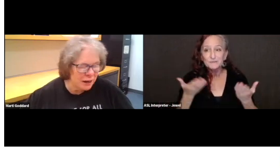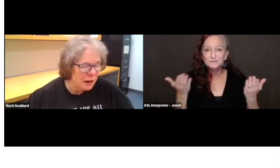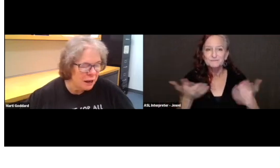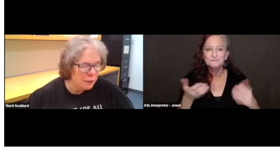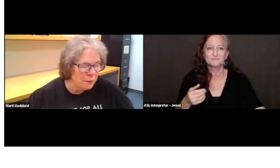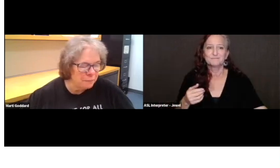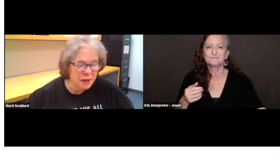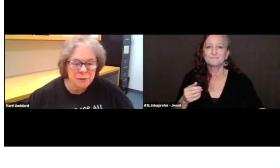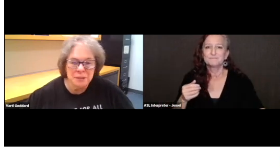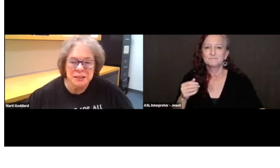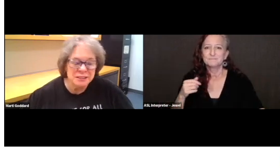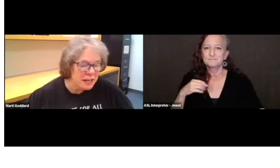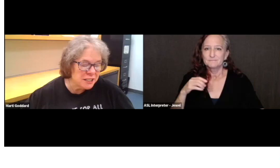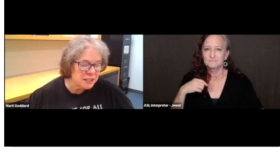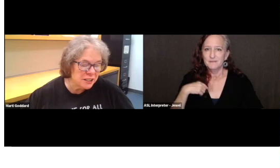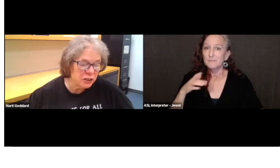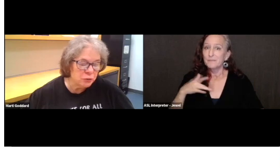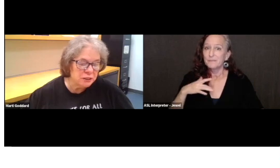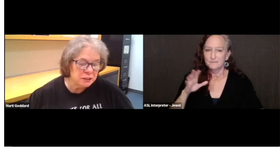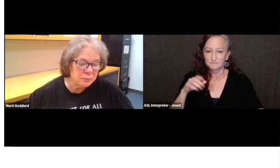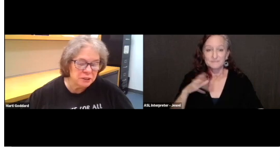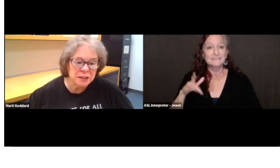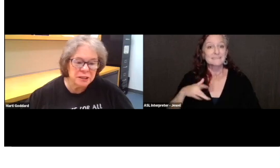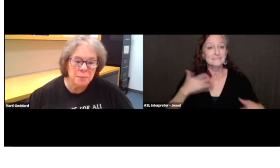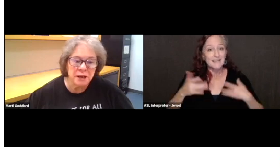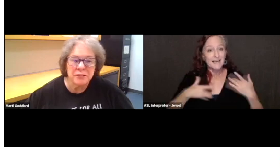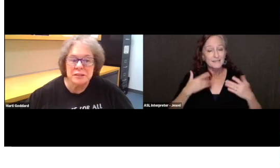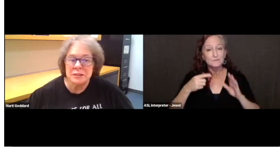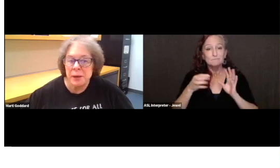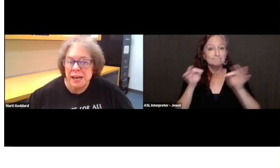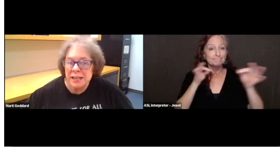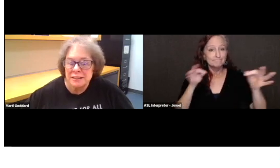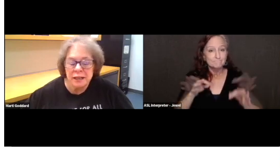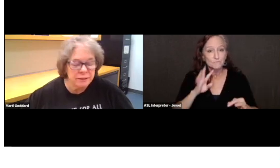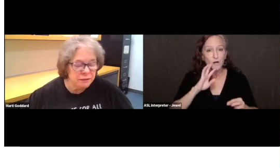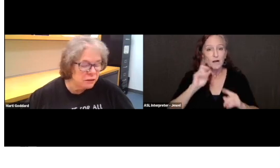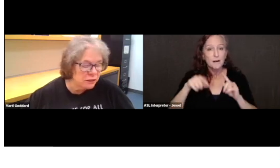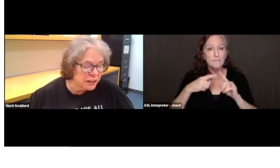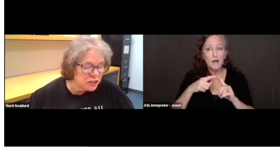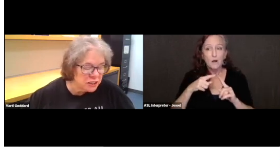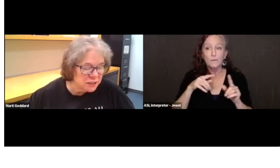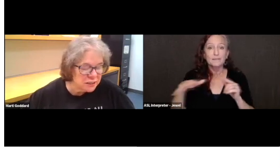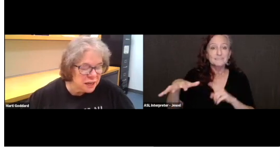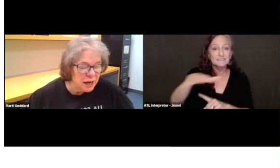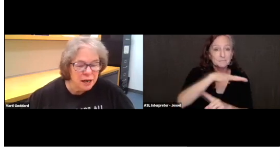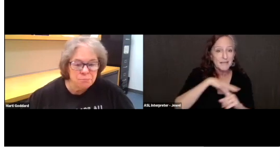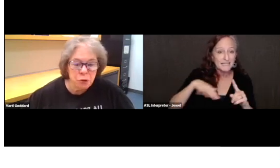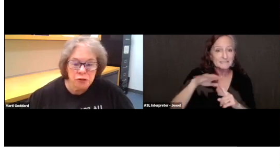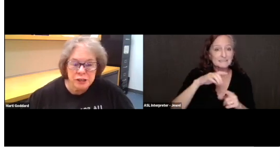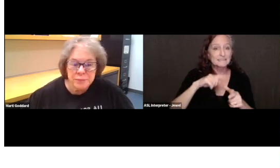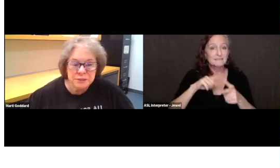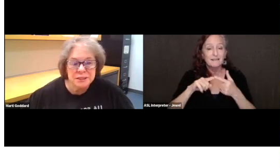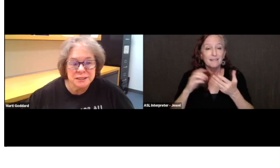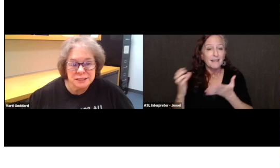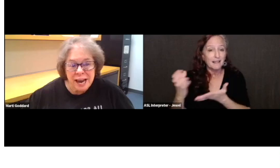I'm excited to tell you a little bit about the space and the collections and programs and staff